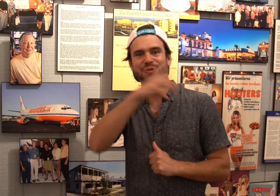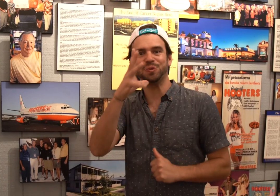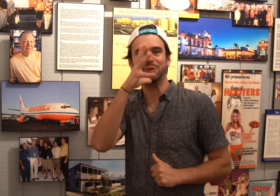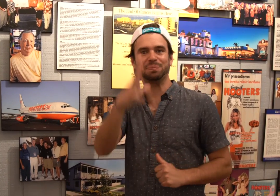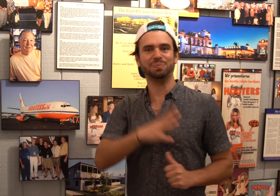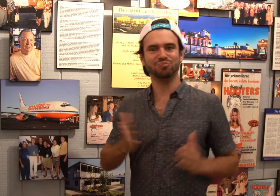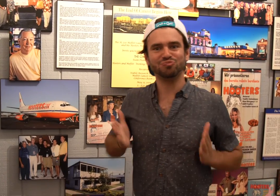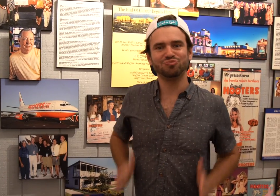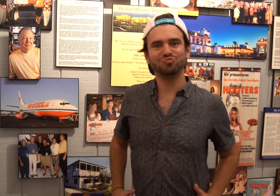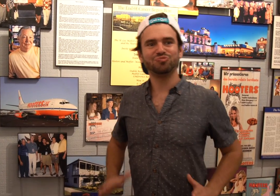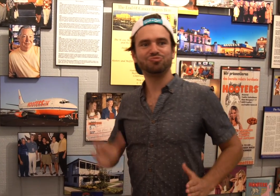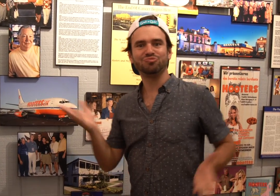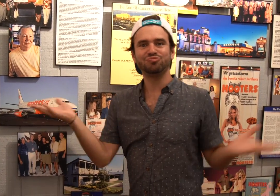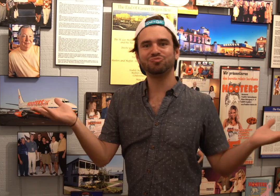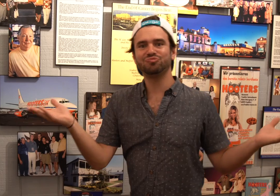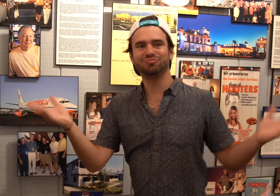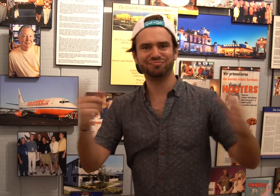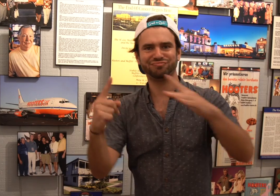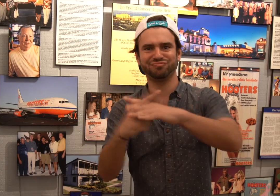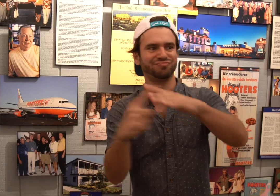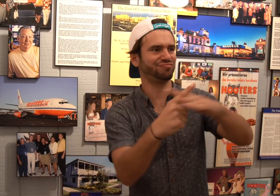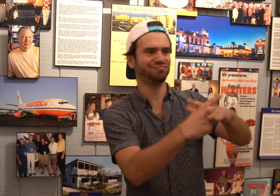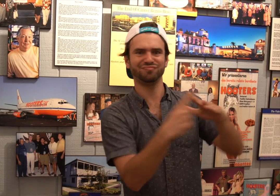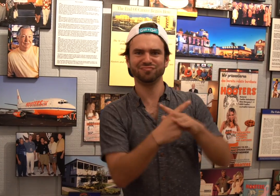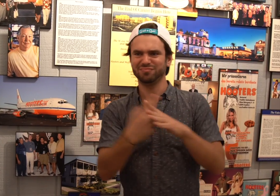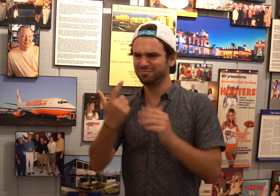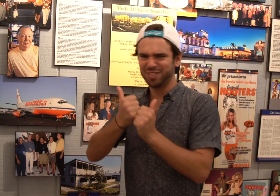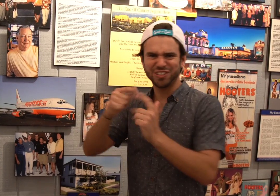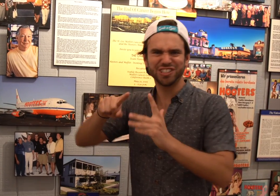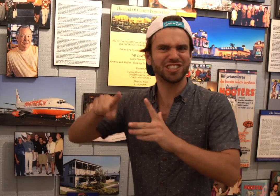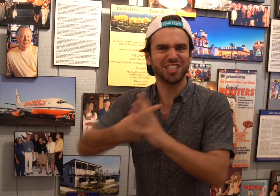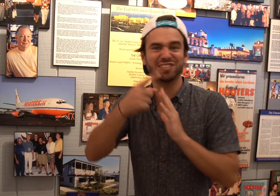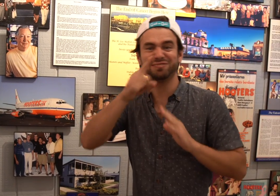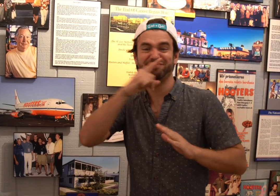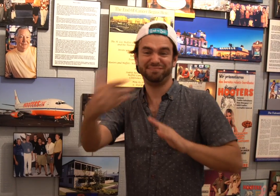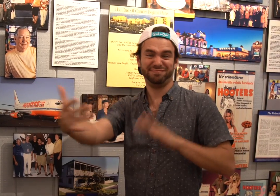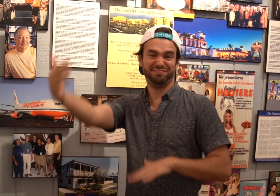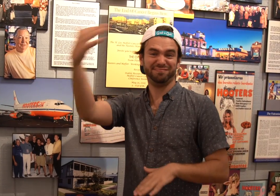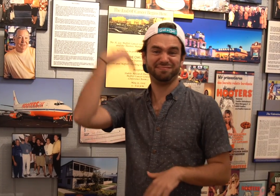How did the idea of employing women with hourglass-like figures come to be?